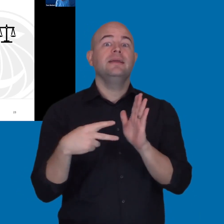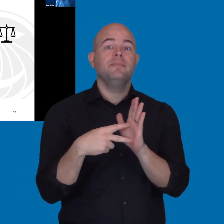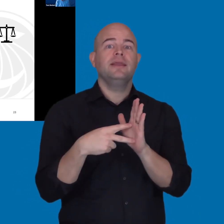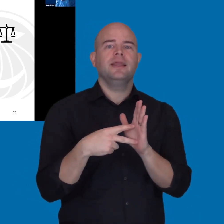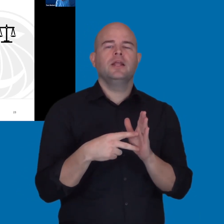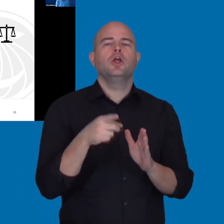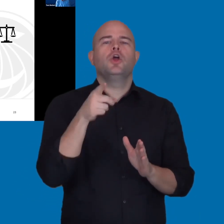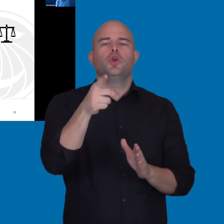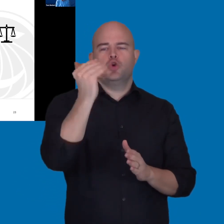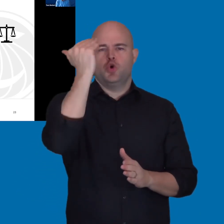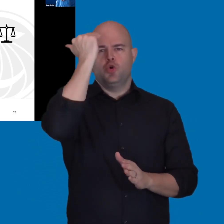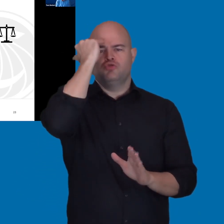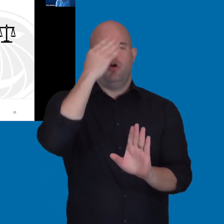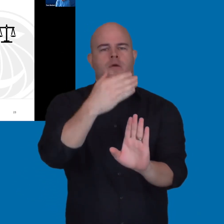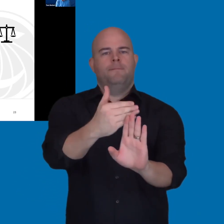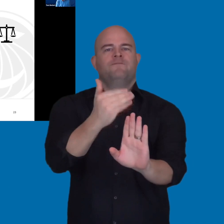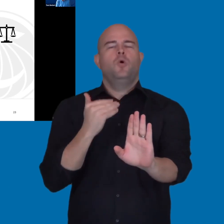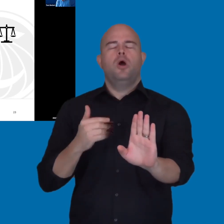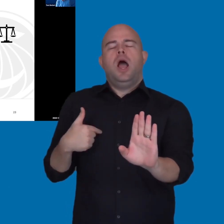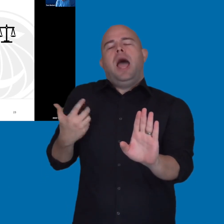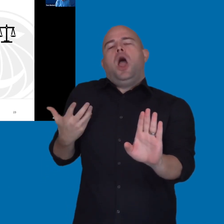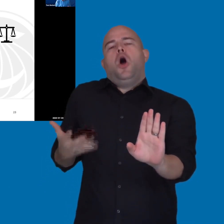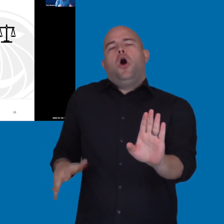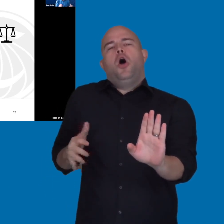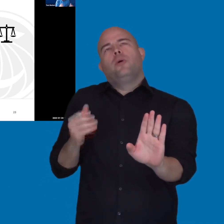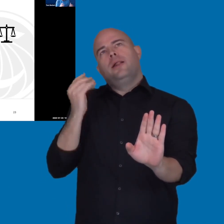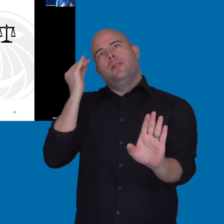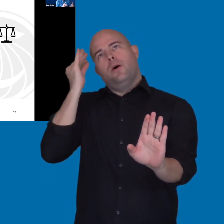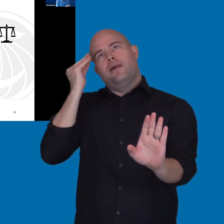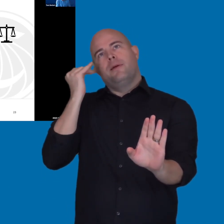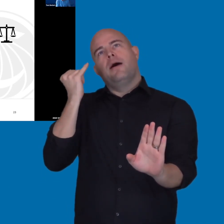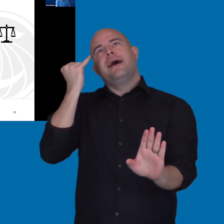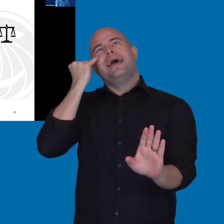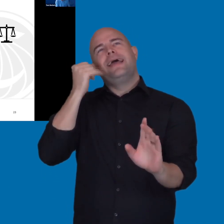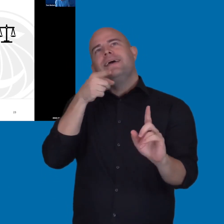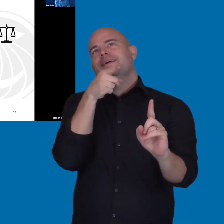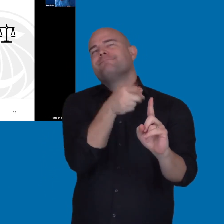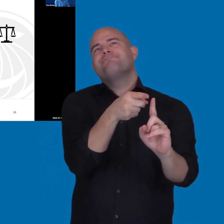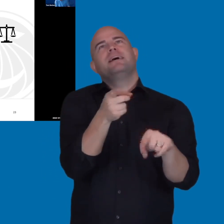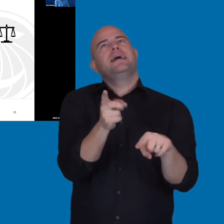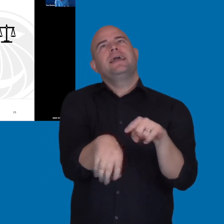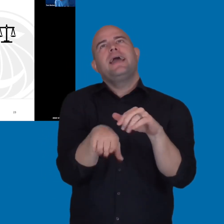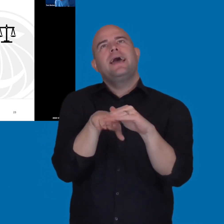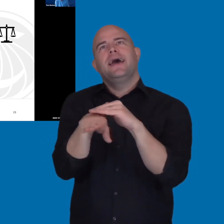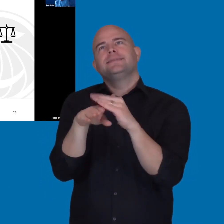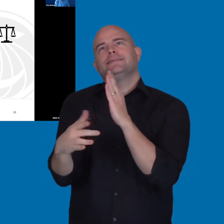where up front you've thought about if a person couldn't access this technology,